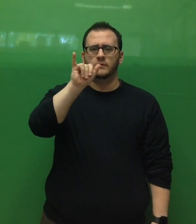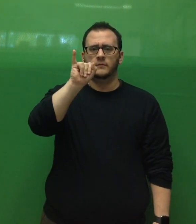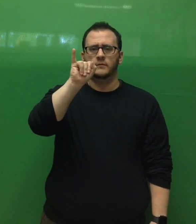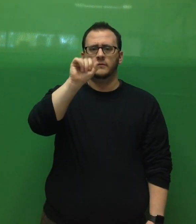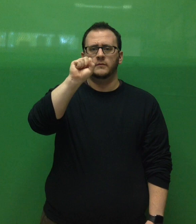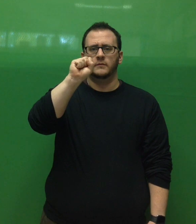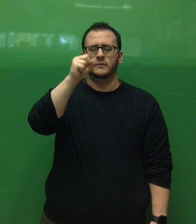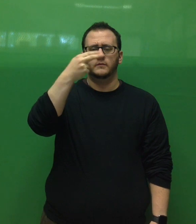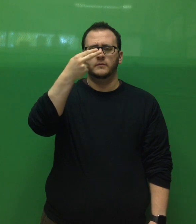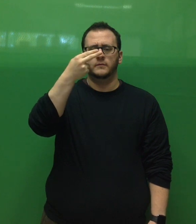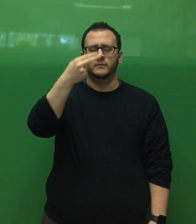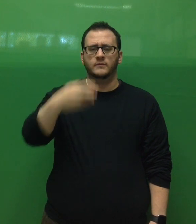fish